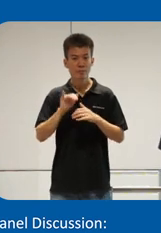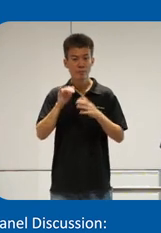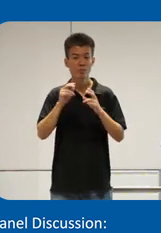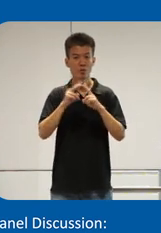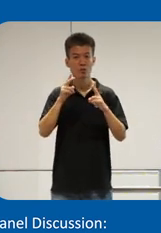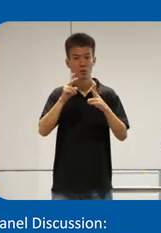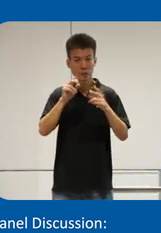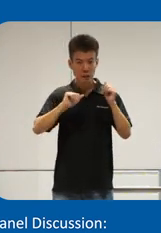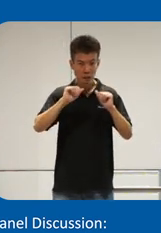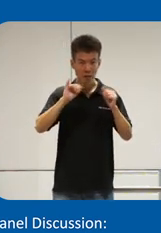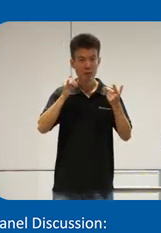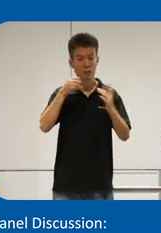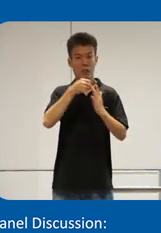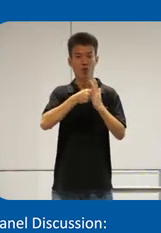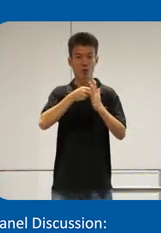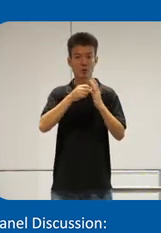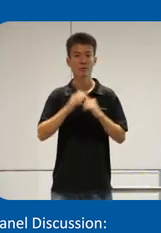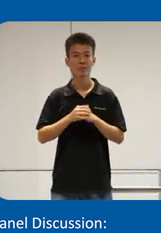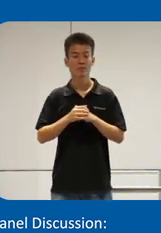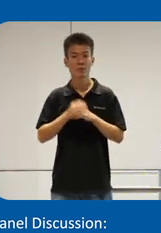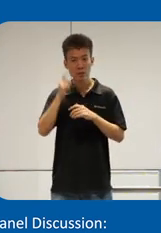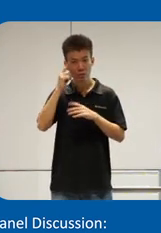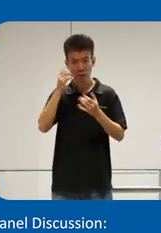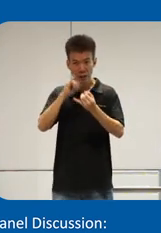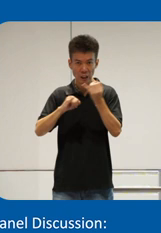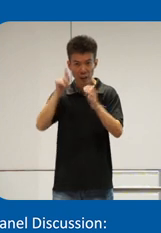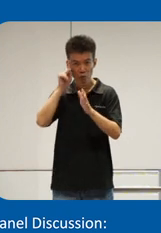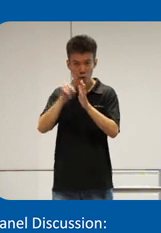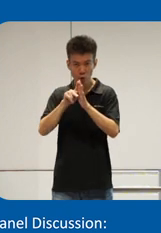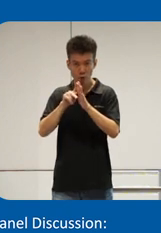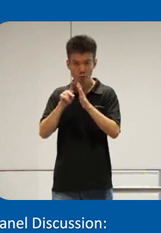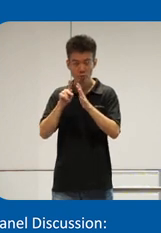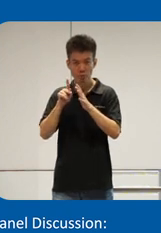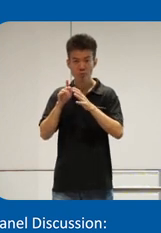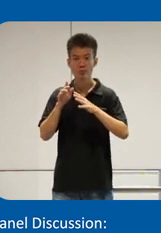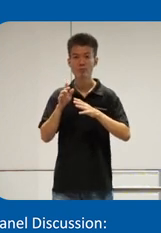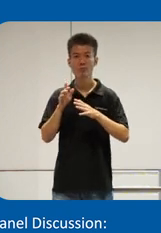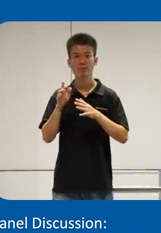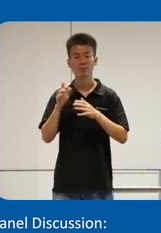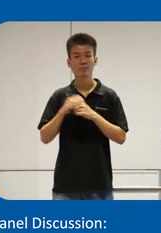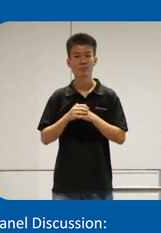in terms of advocacy so uh I think the last photo that I have there before the the robot U but the